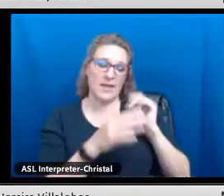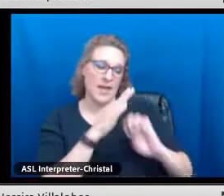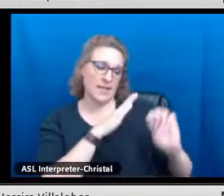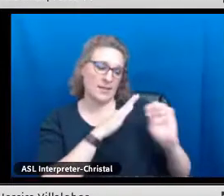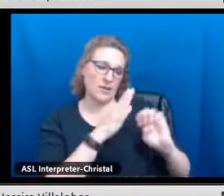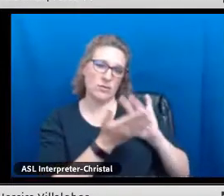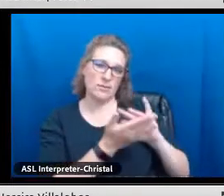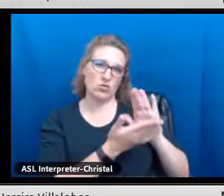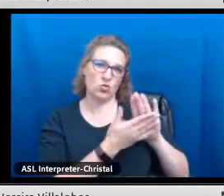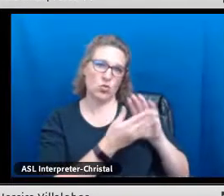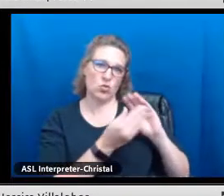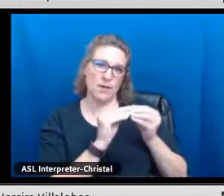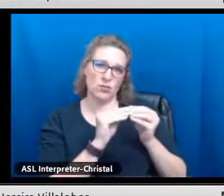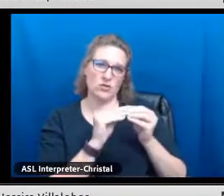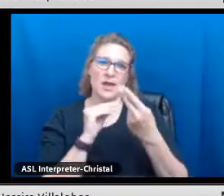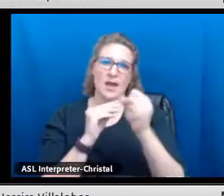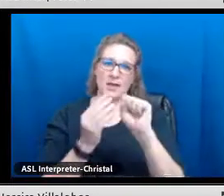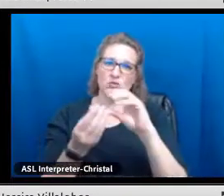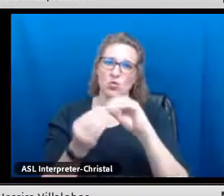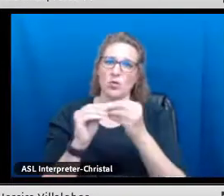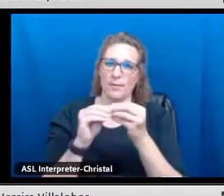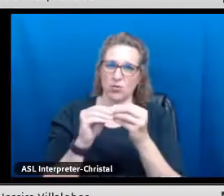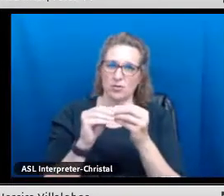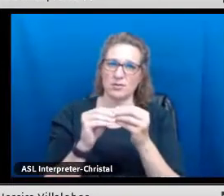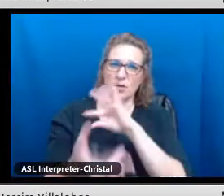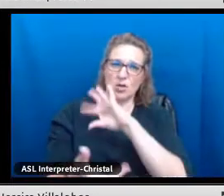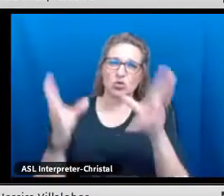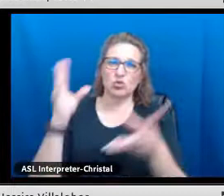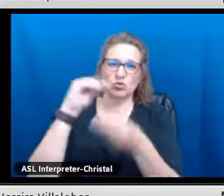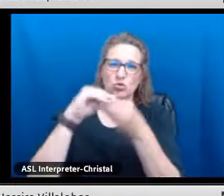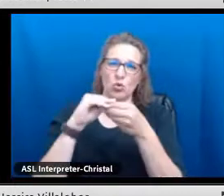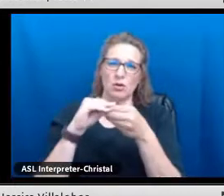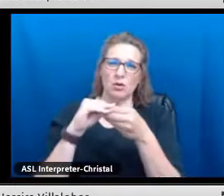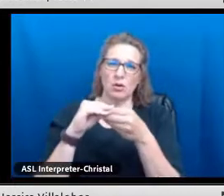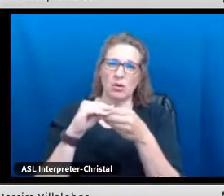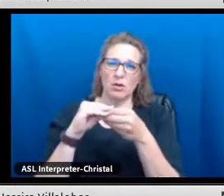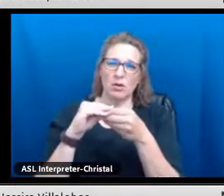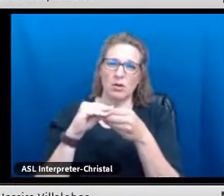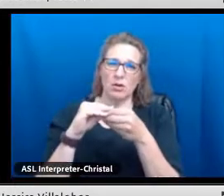able to award and so, you'll see the elementary, middle school numbers and then you'll also